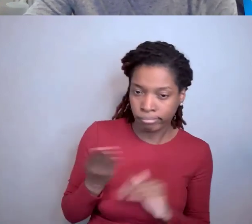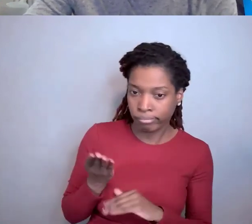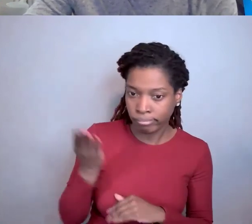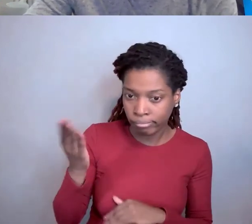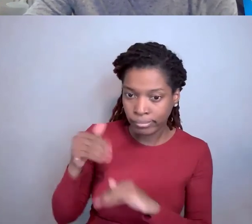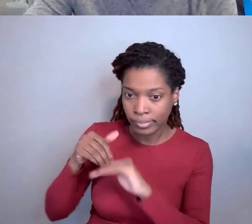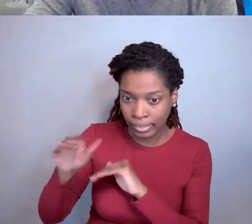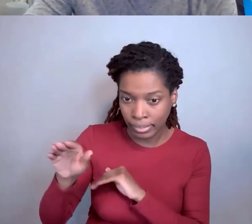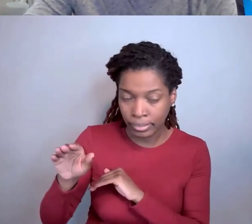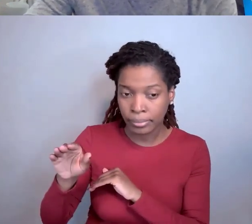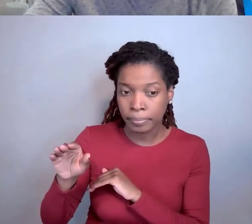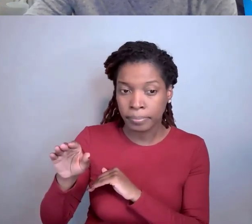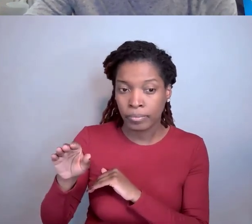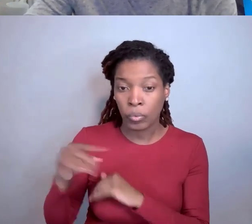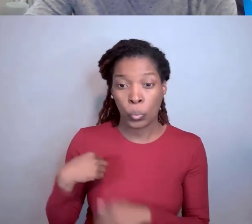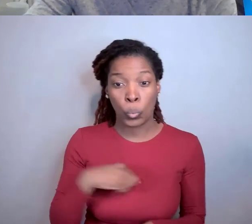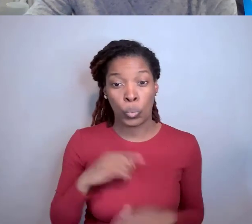Folks do what we call back recording